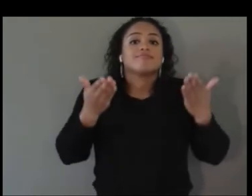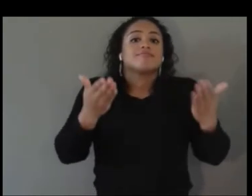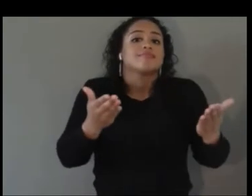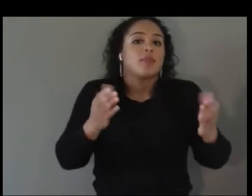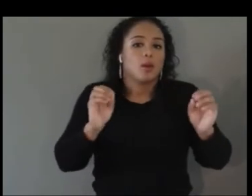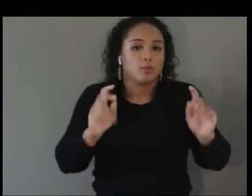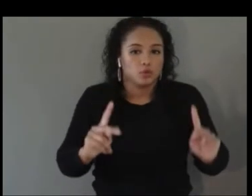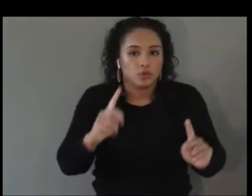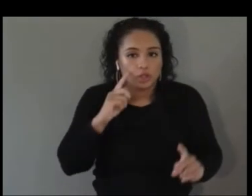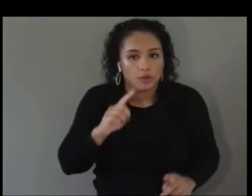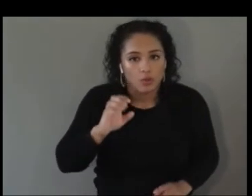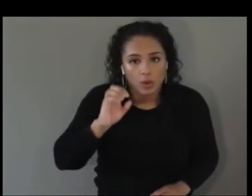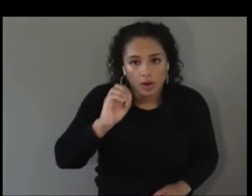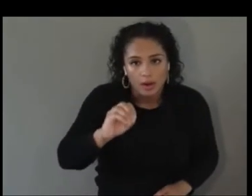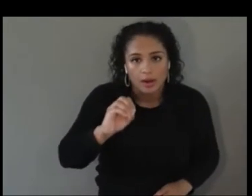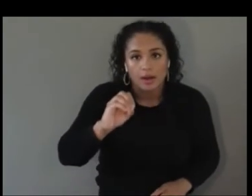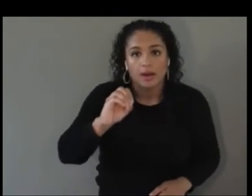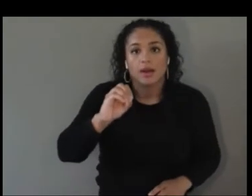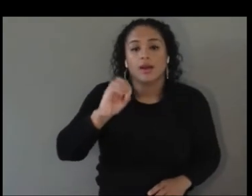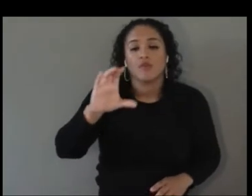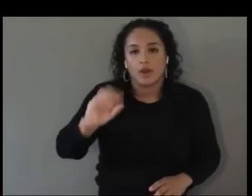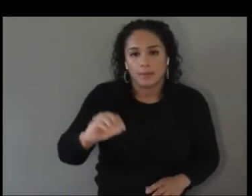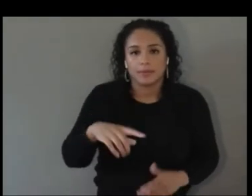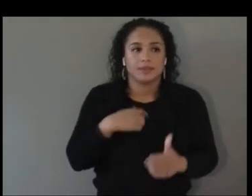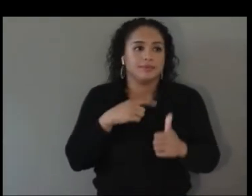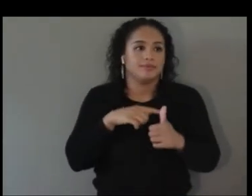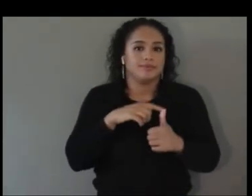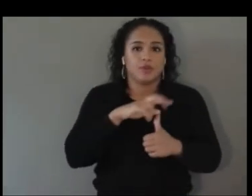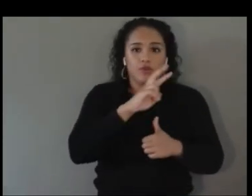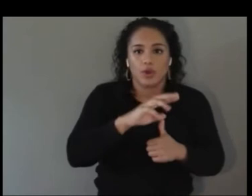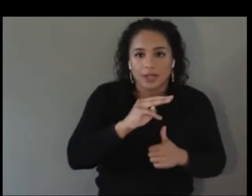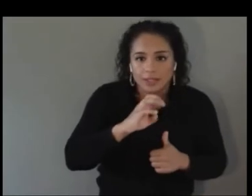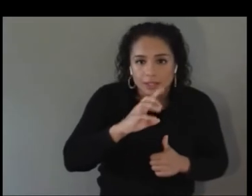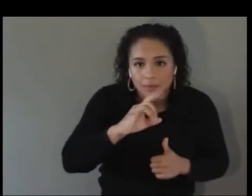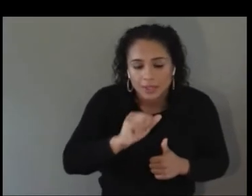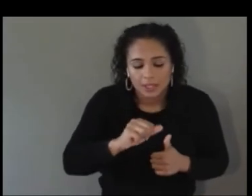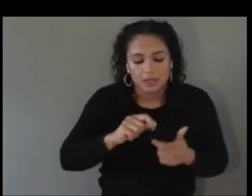as Verizon Media, Cornell Tech, PEAT, the work that Samantha Soloway is doing and that Bill Curtis-Davidson is doing,